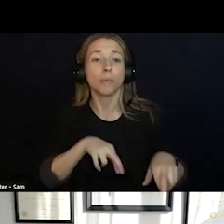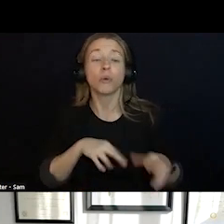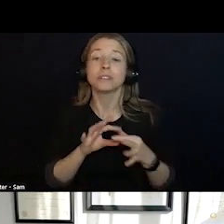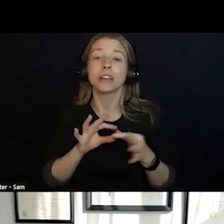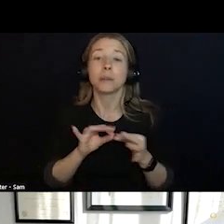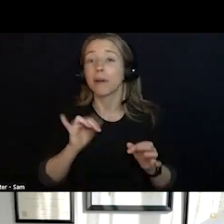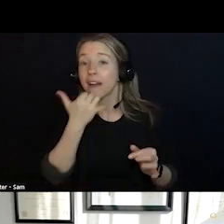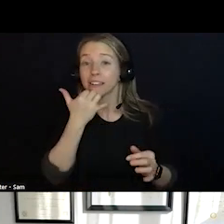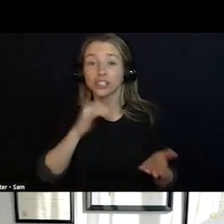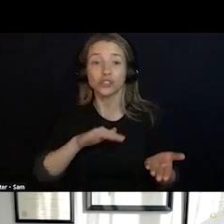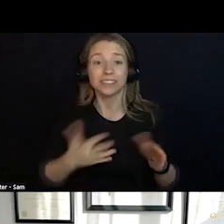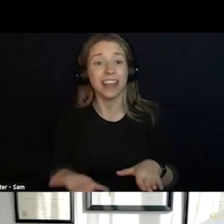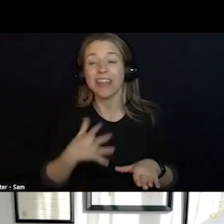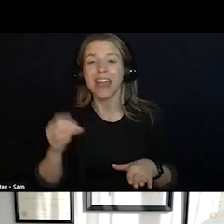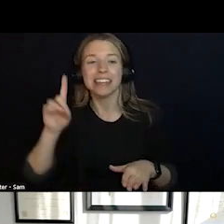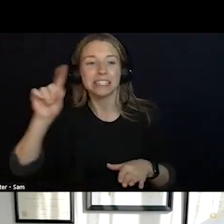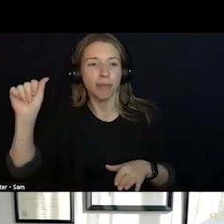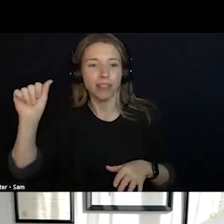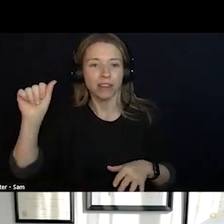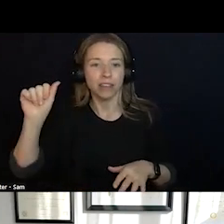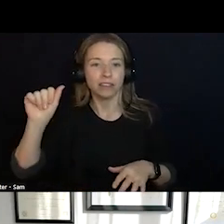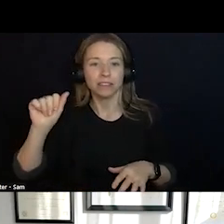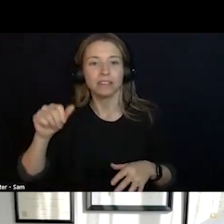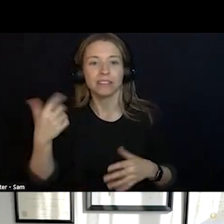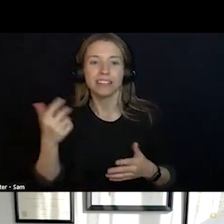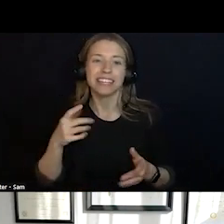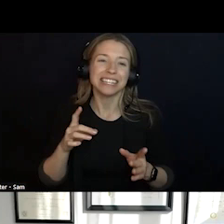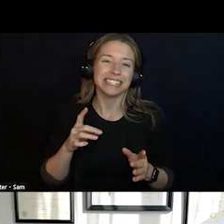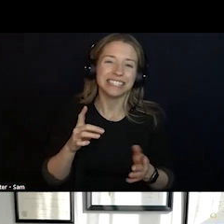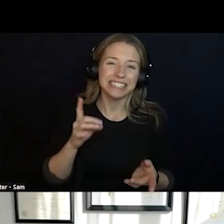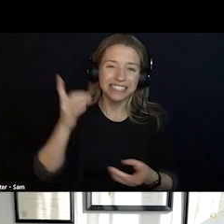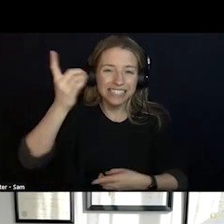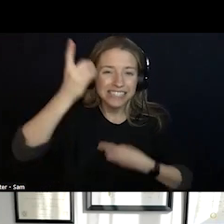NEGLECTED DISEASE IN MODERN SOCIETY. THIS IS REALLY WHAT LED TO THE EMS